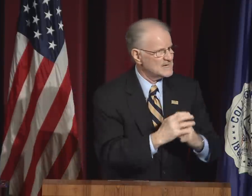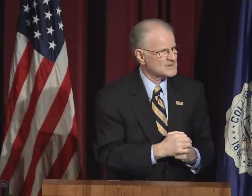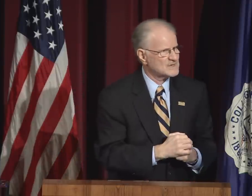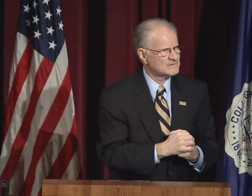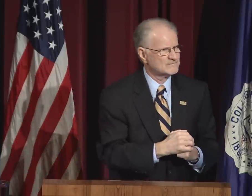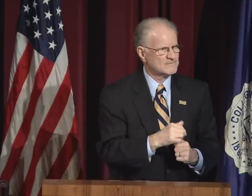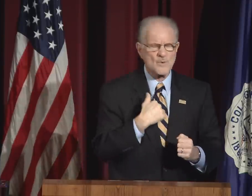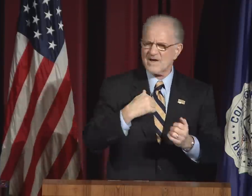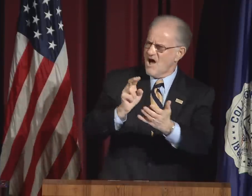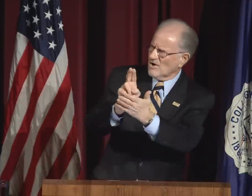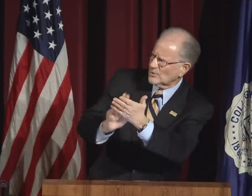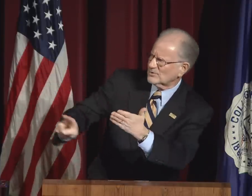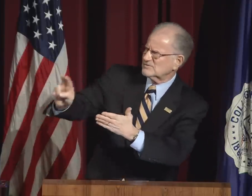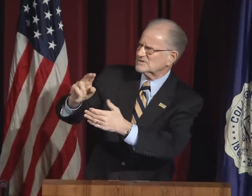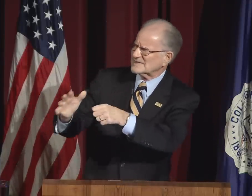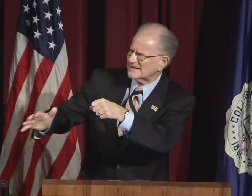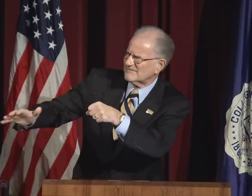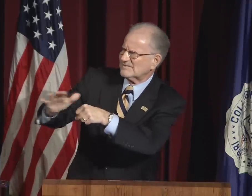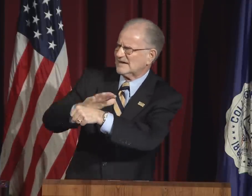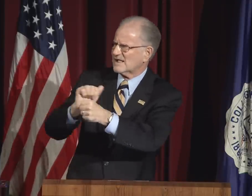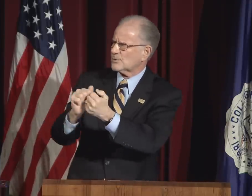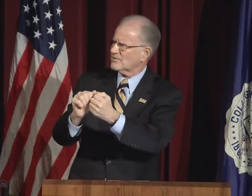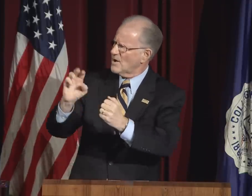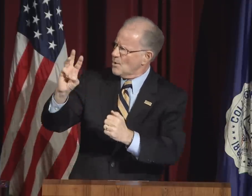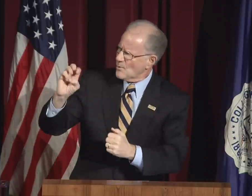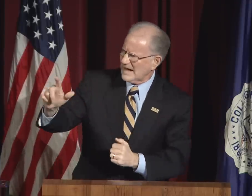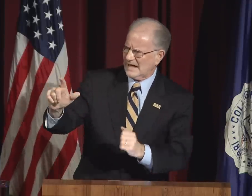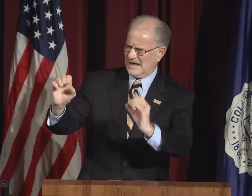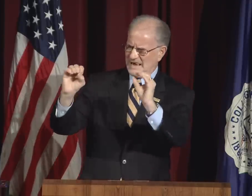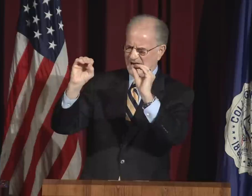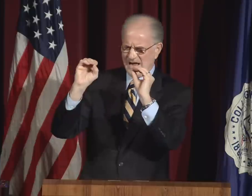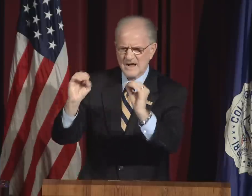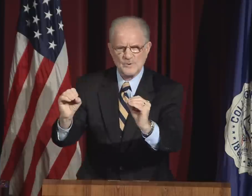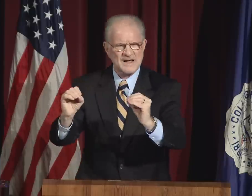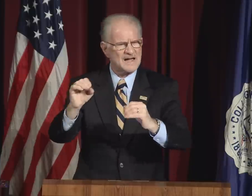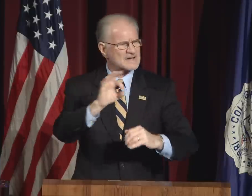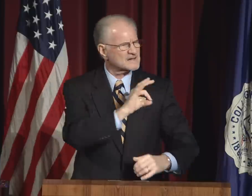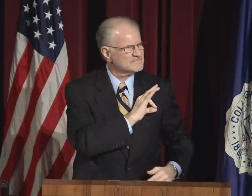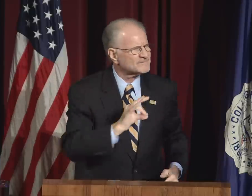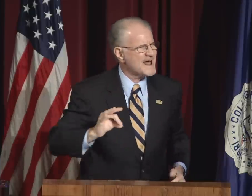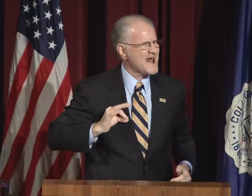with smart students being educated. We are a university filled